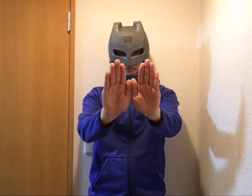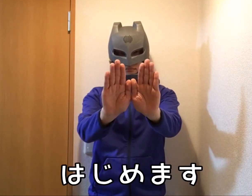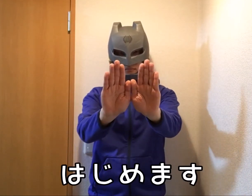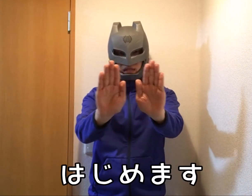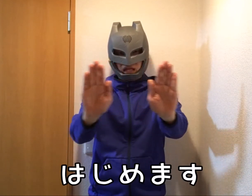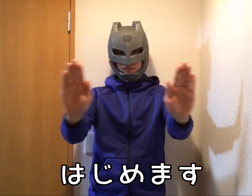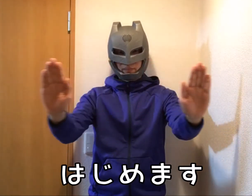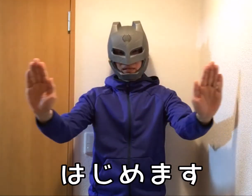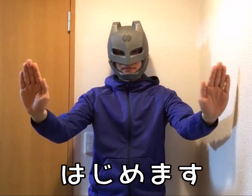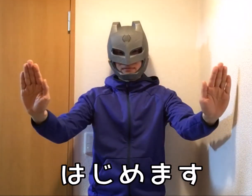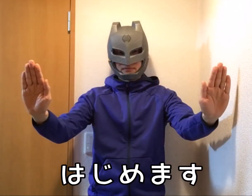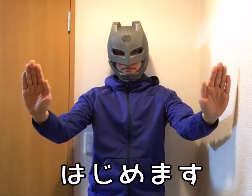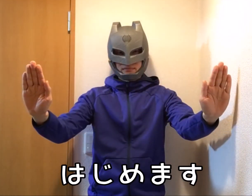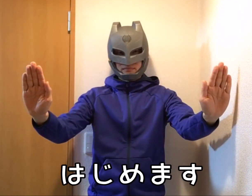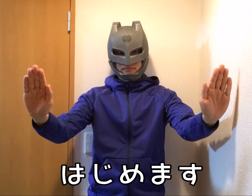Let's start